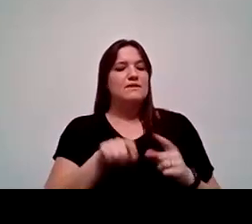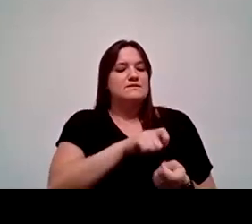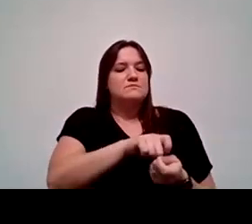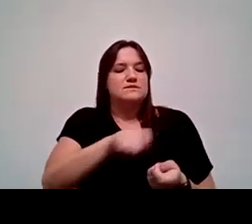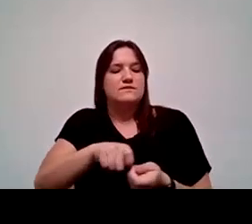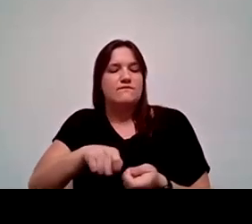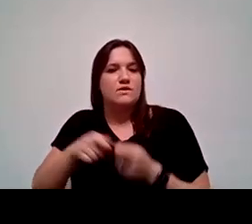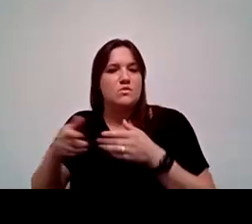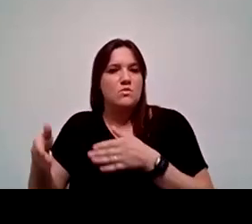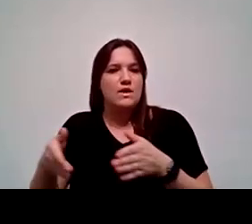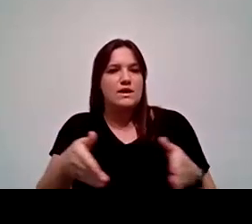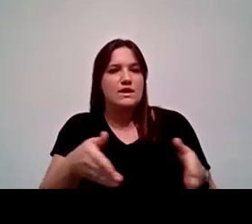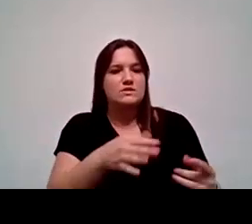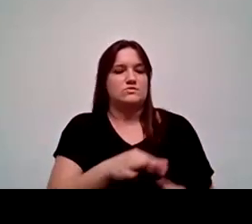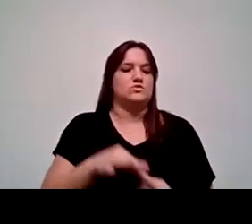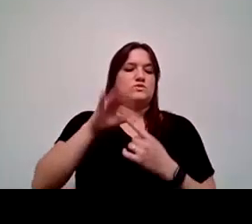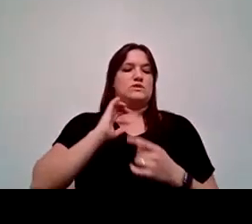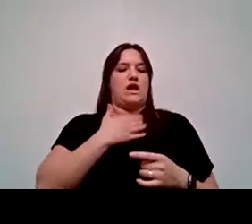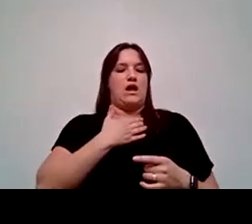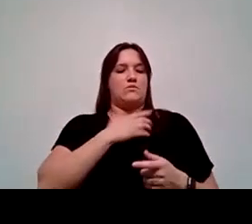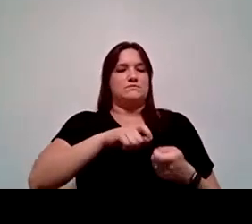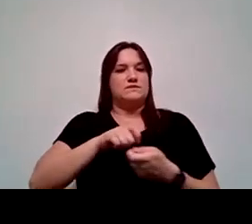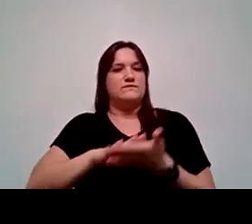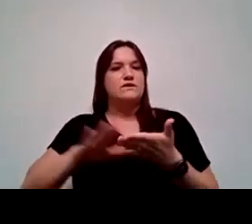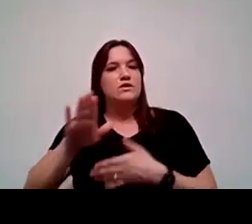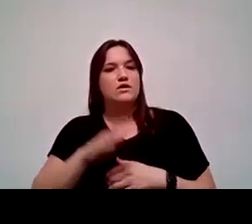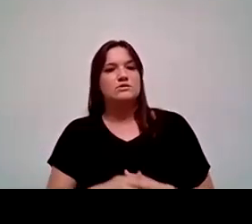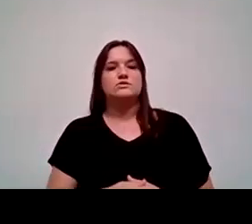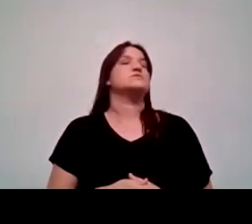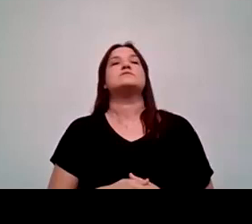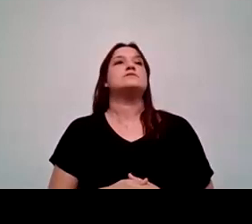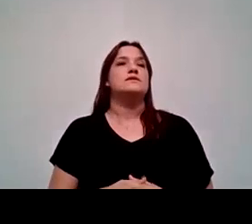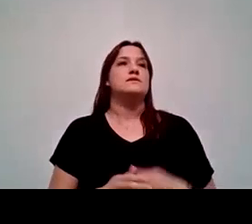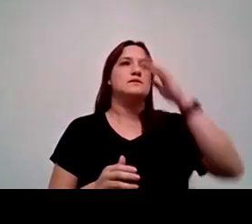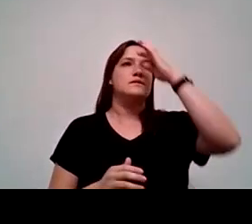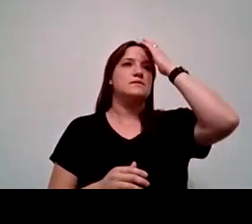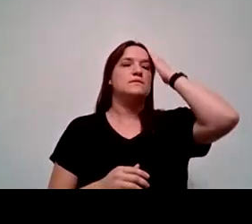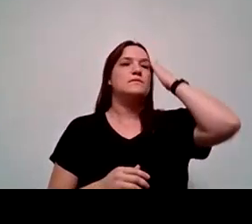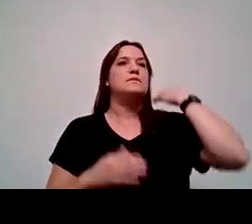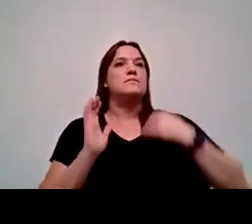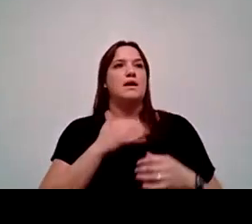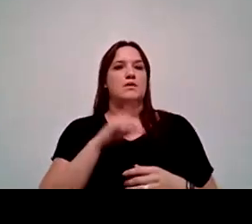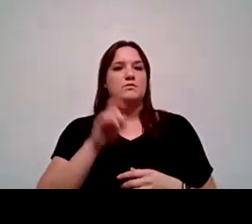really are unique to our individual campuses. I know in our case, our basic needs have expanded